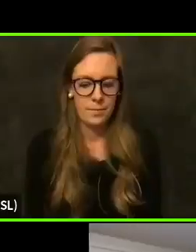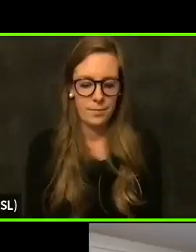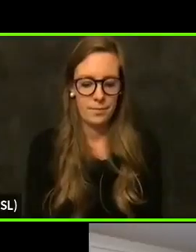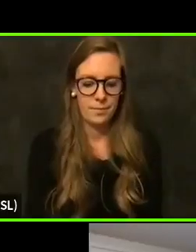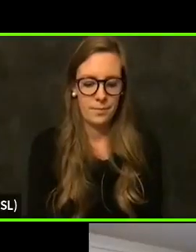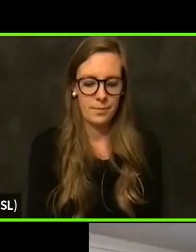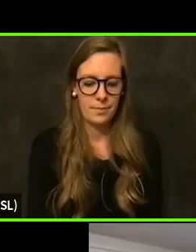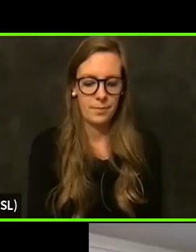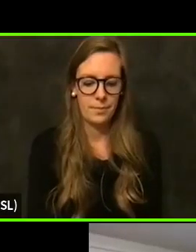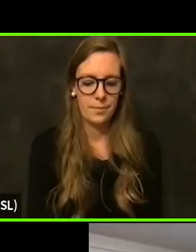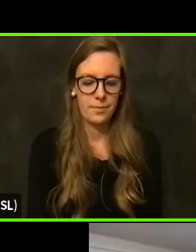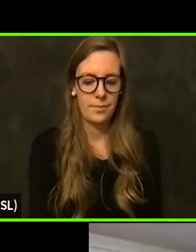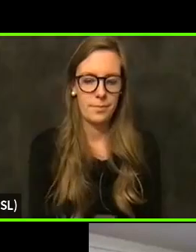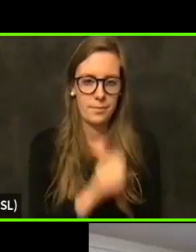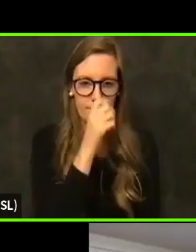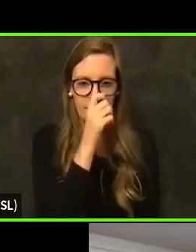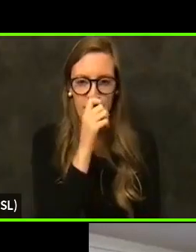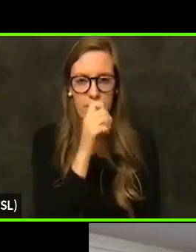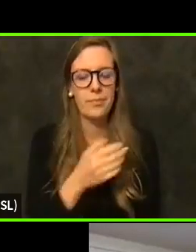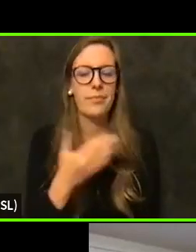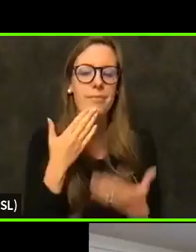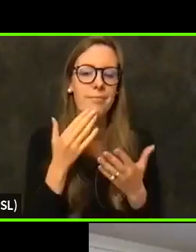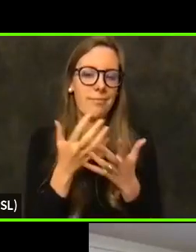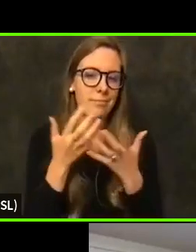thank you so much for your efforts to get those shots into folks arms.